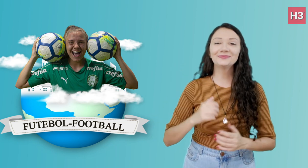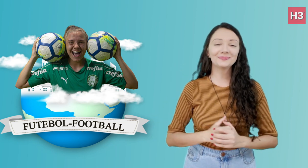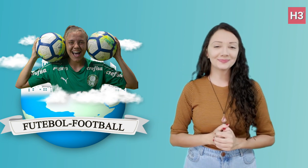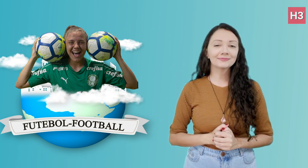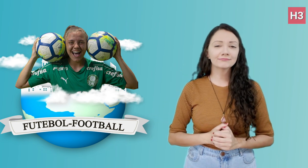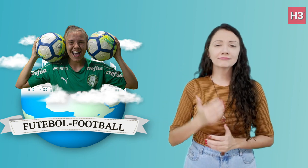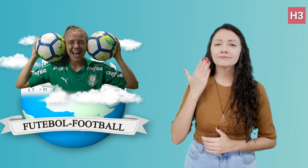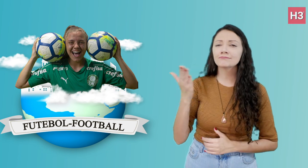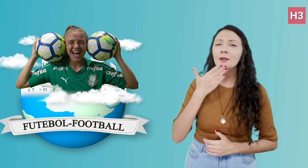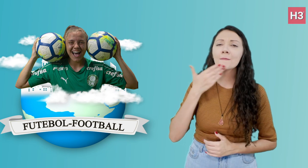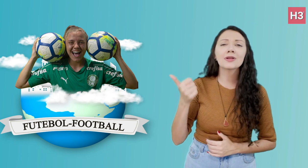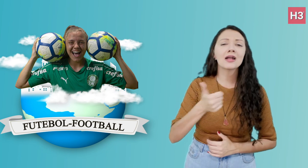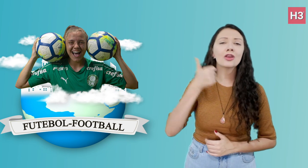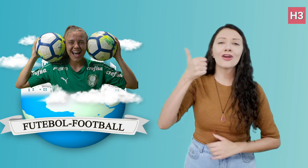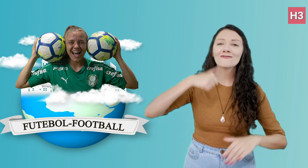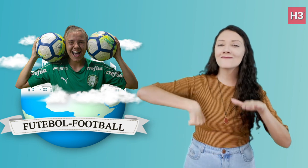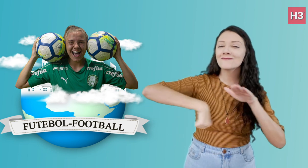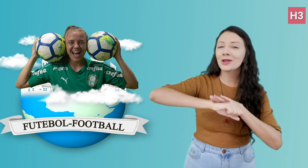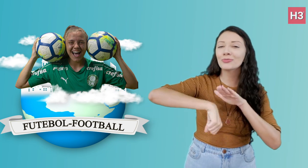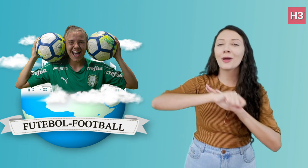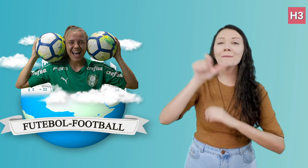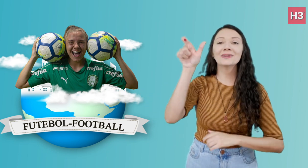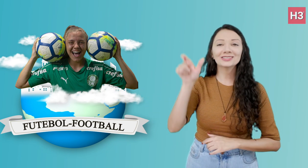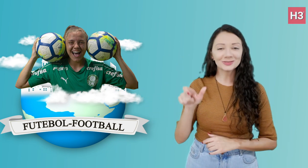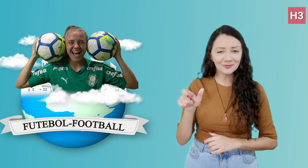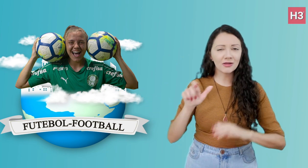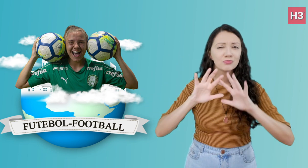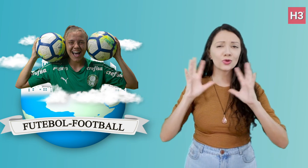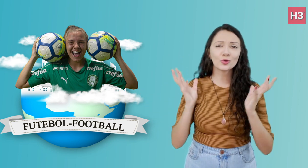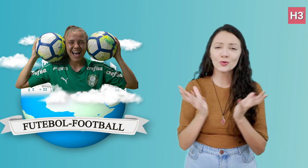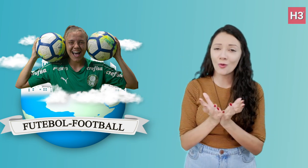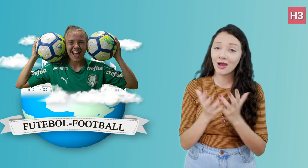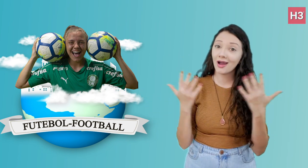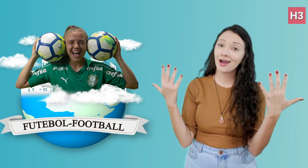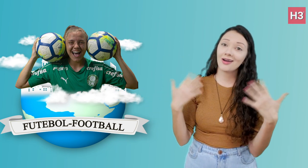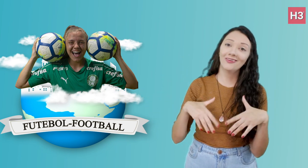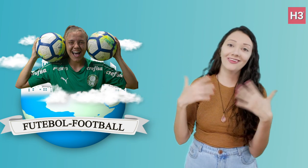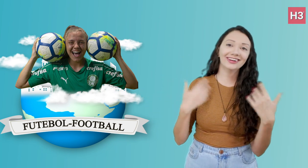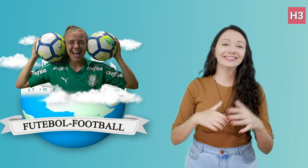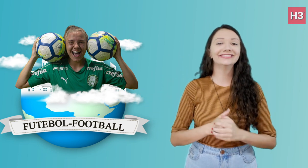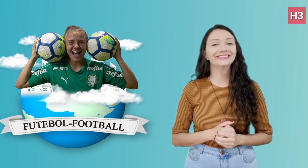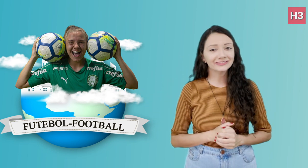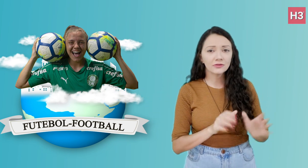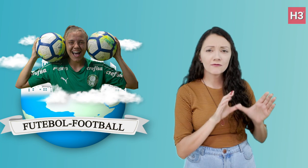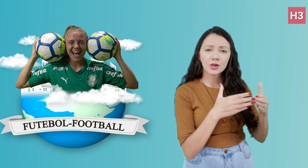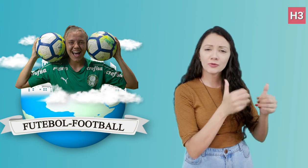Fustal player in the world, She was selected